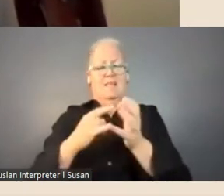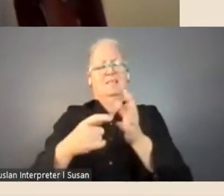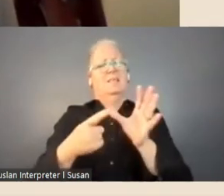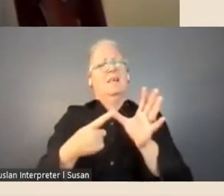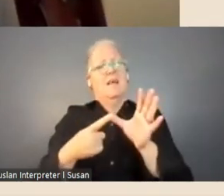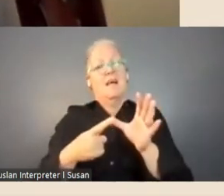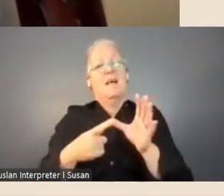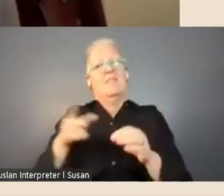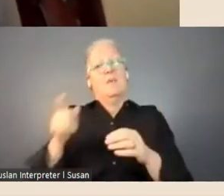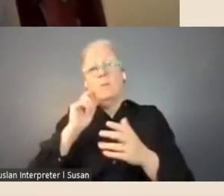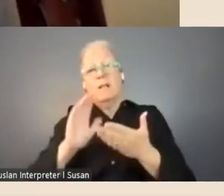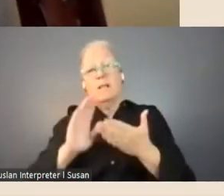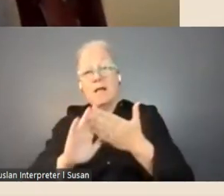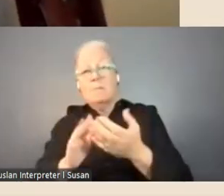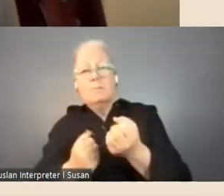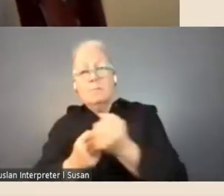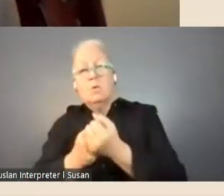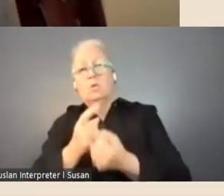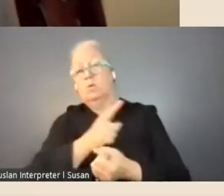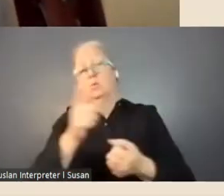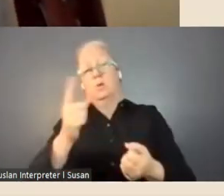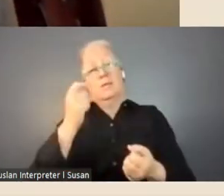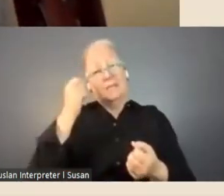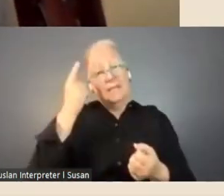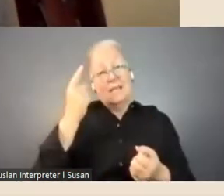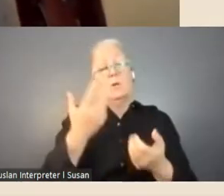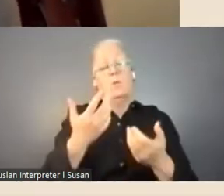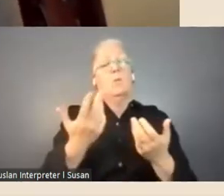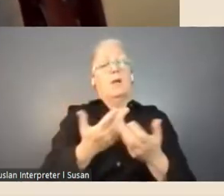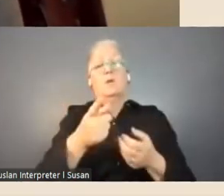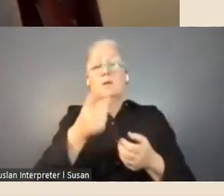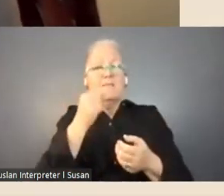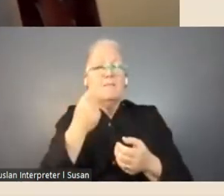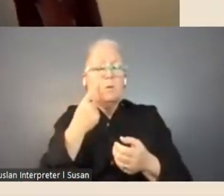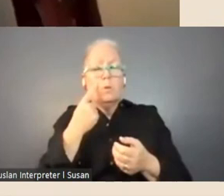and support you in understanding and being able to explore digitised collections where possible